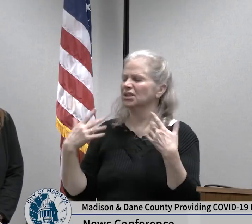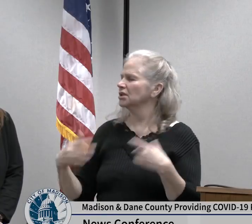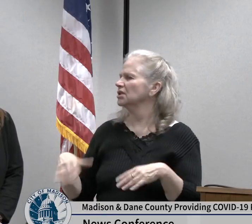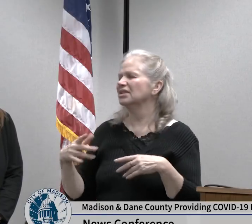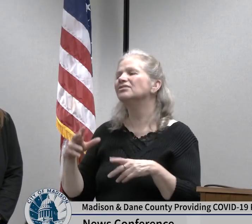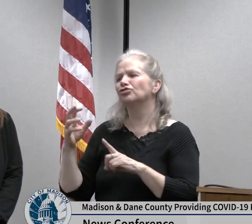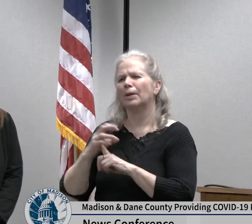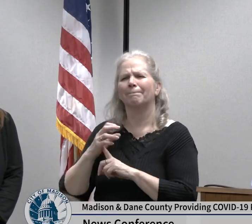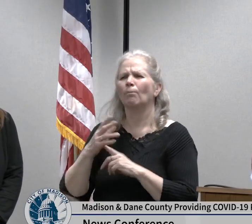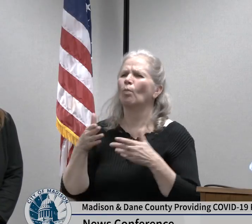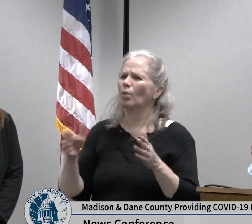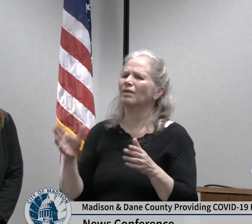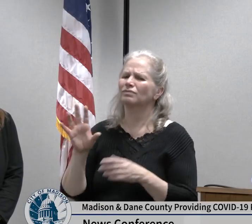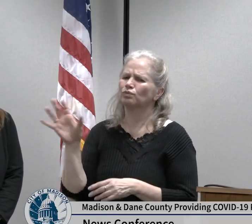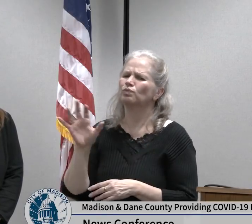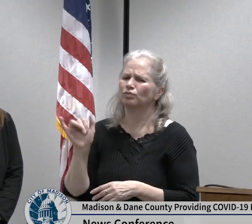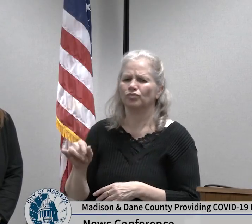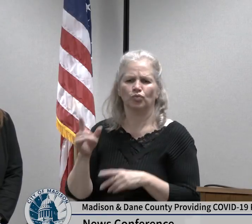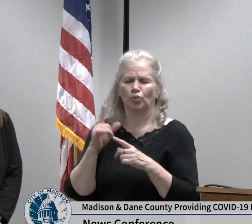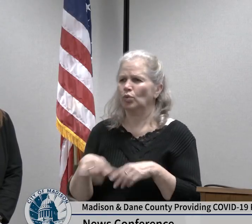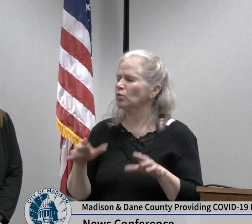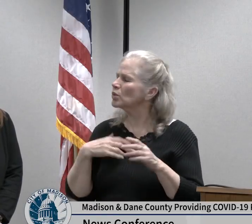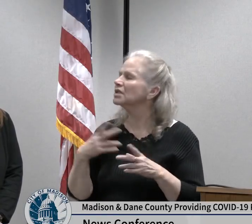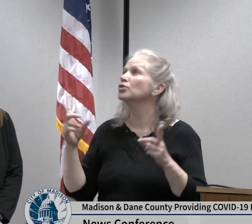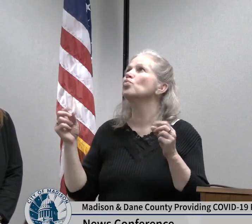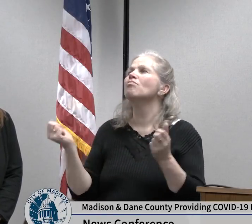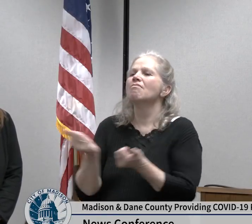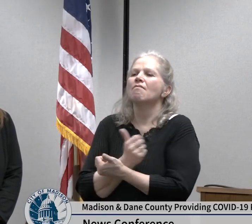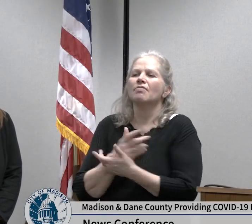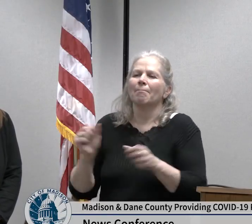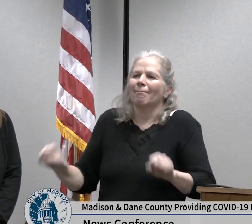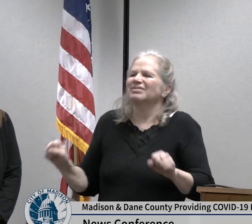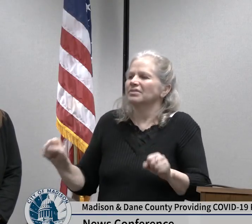ahead of this and to keep as many people safe as possible safe from from getting